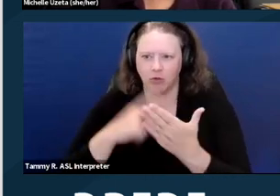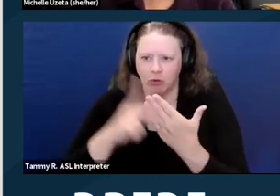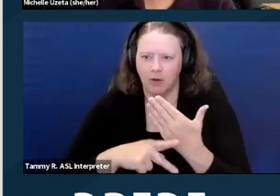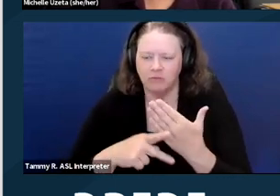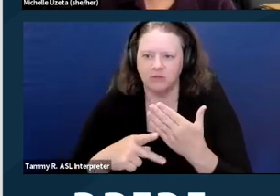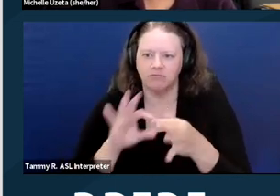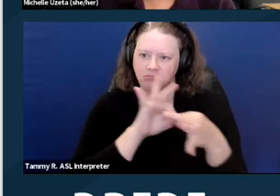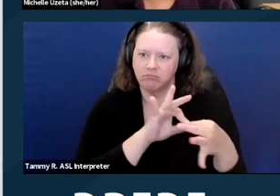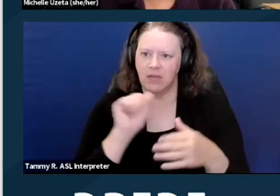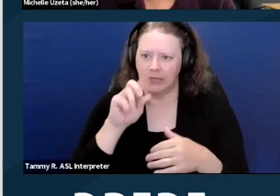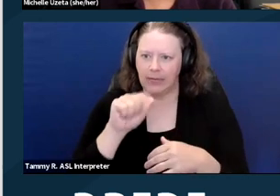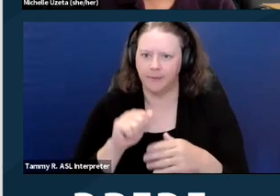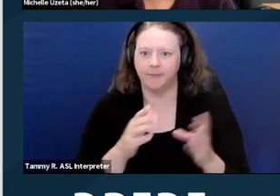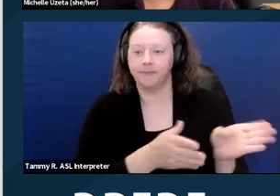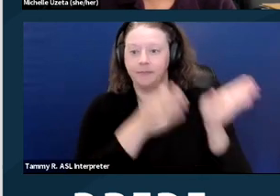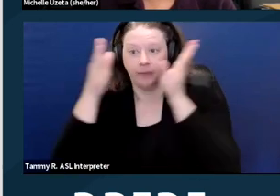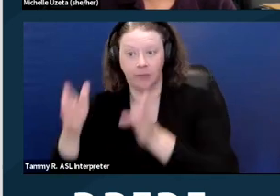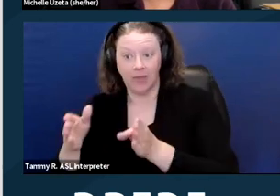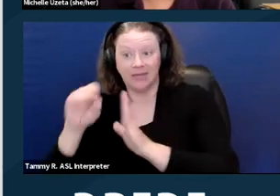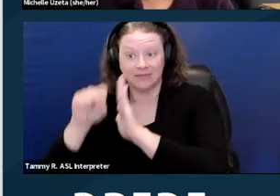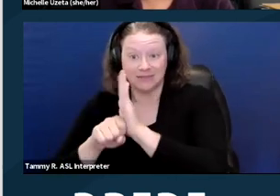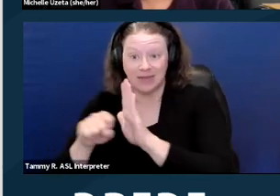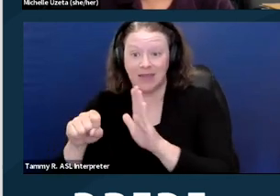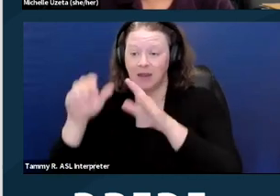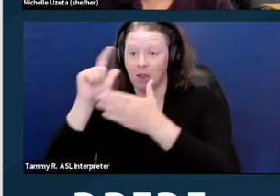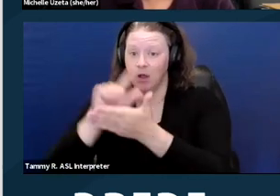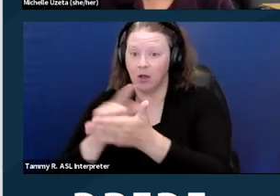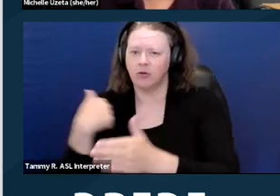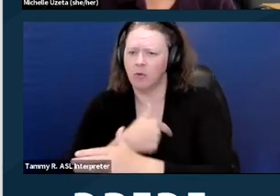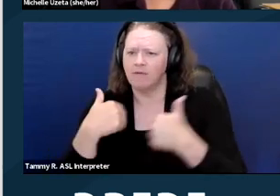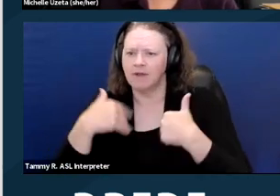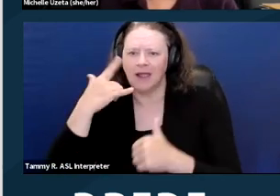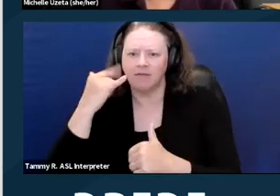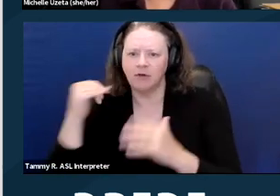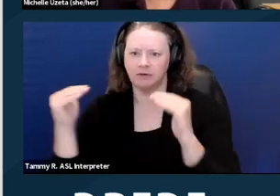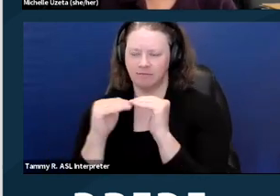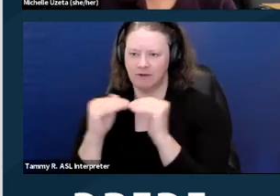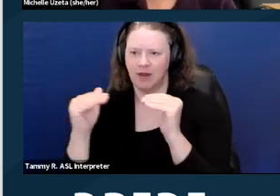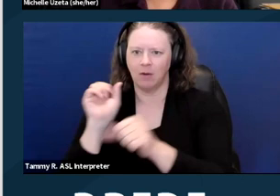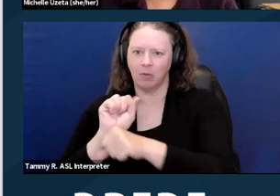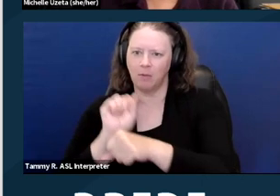On the state level you have California's Fair Employment and Housing Act which largely mirrors the protections